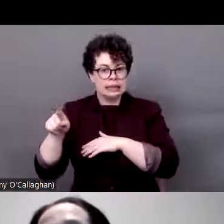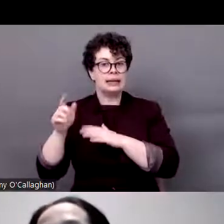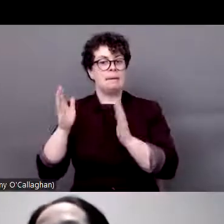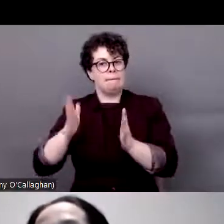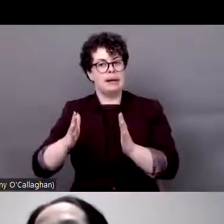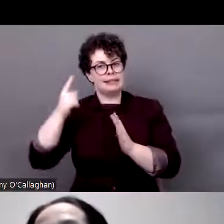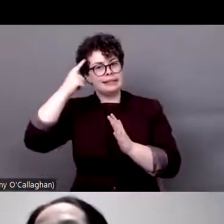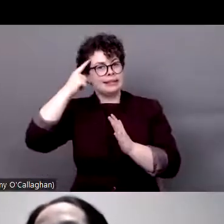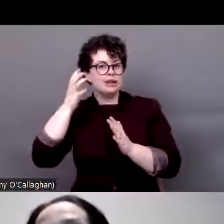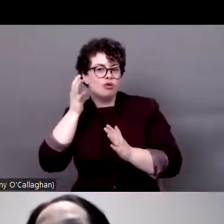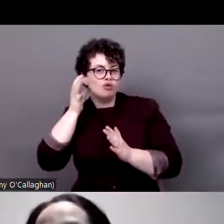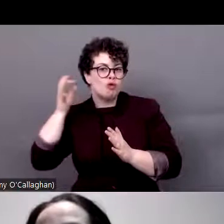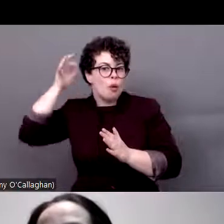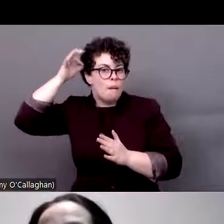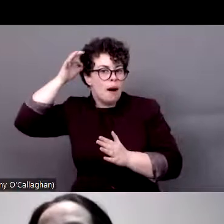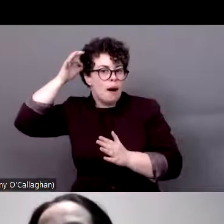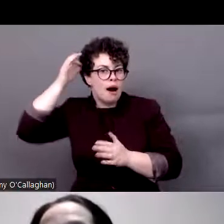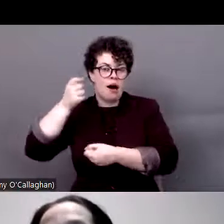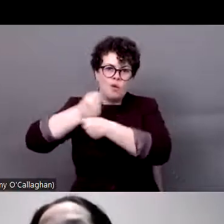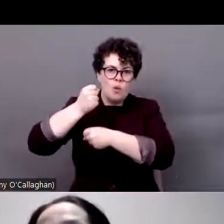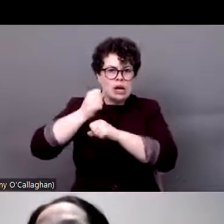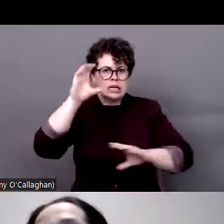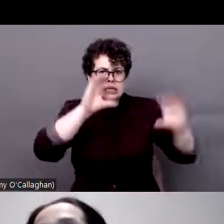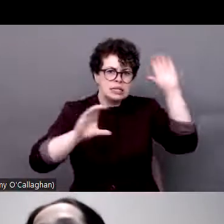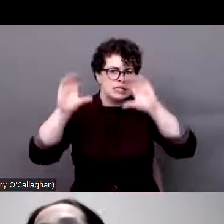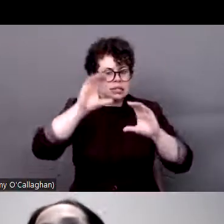Roma to state, job specific